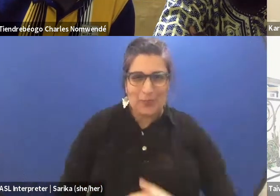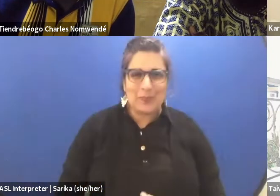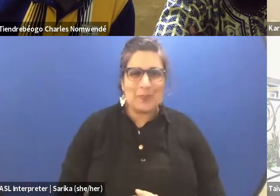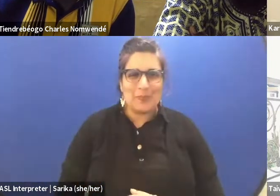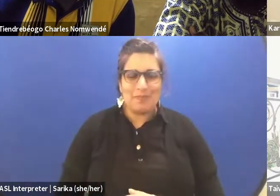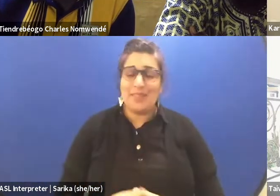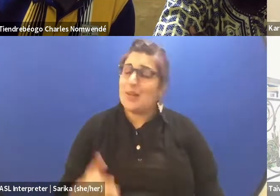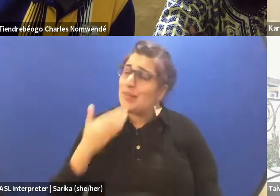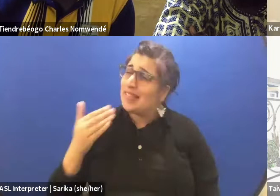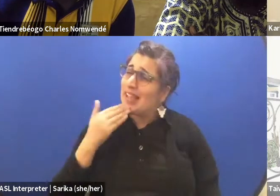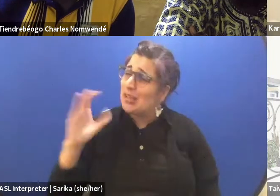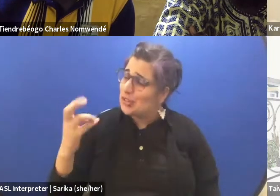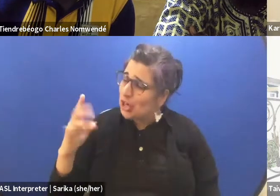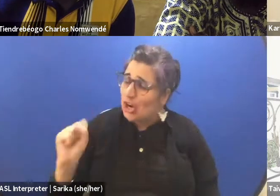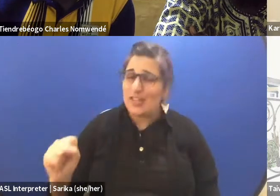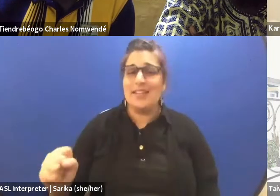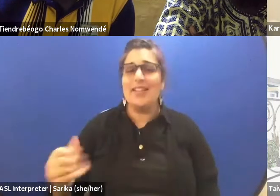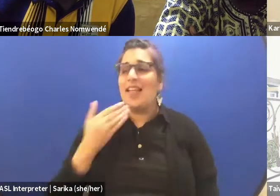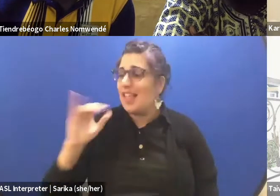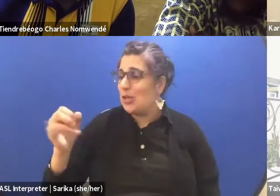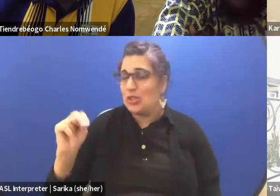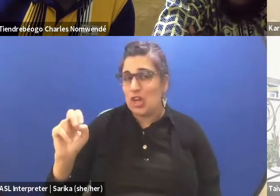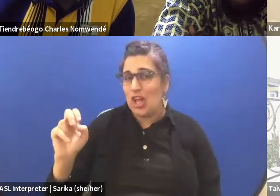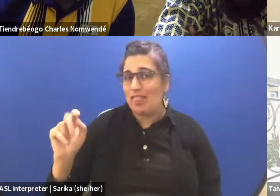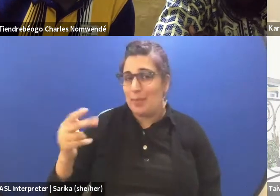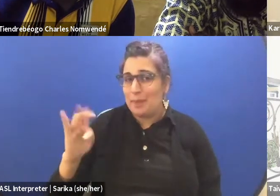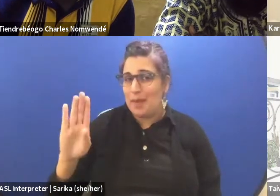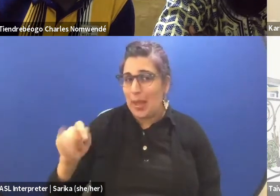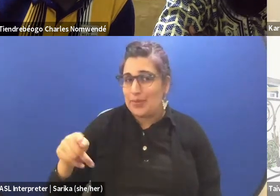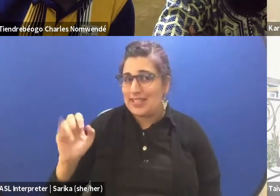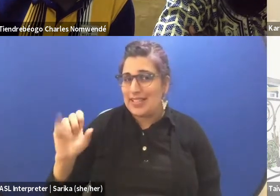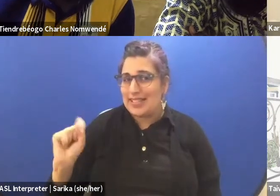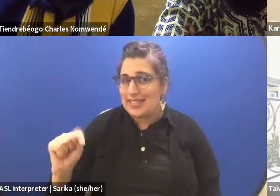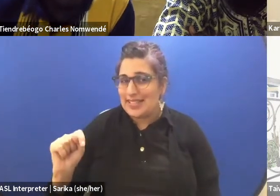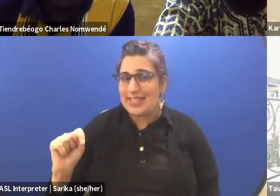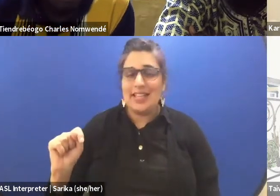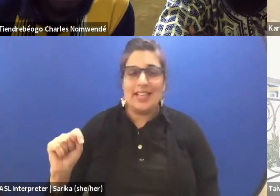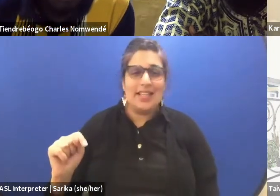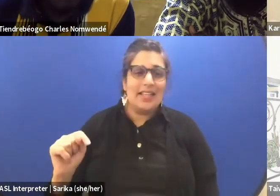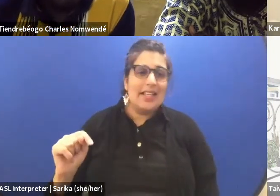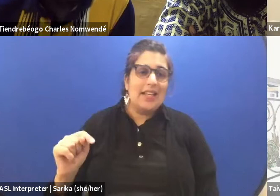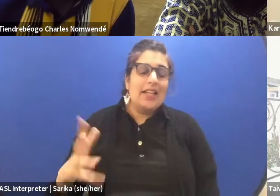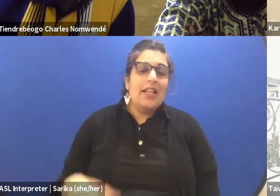Well, thank you. Thank you, Charles. Thank you, John the Baptist. I like us to draw the curtain here.